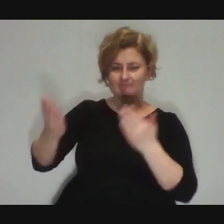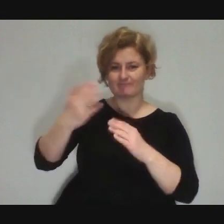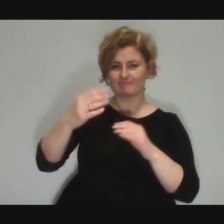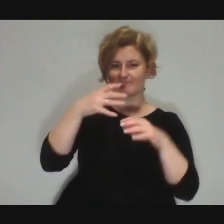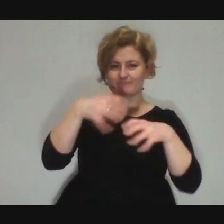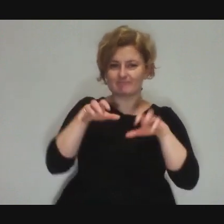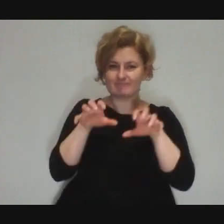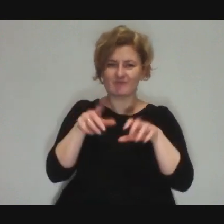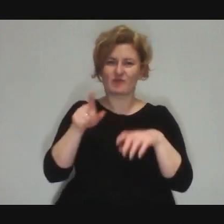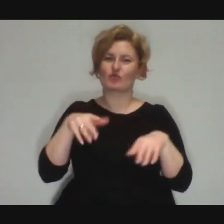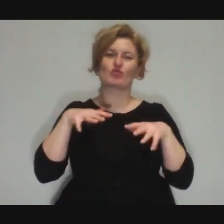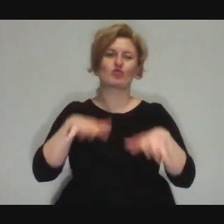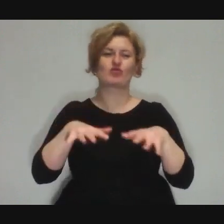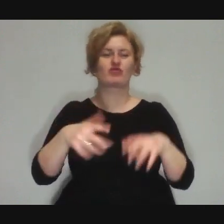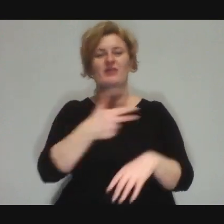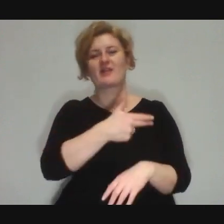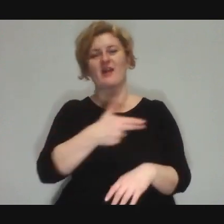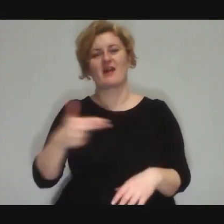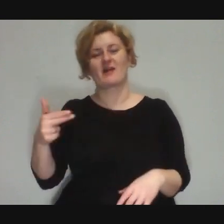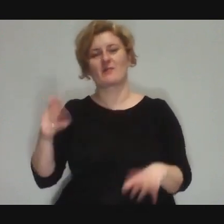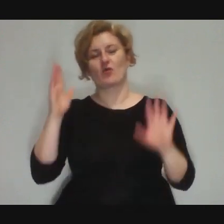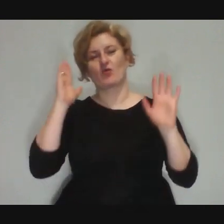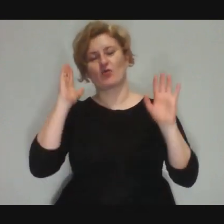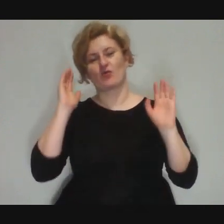Ahh! These are book-size topics!